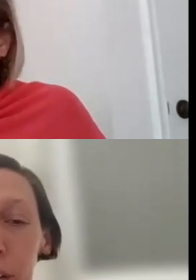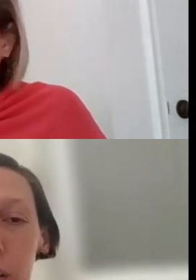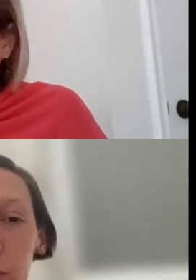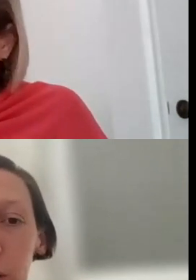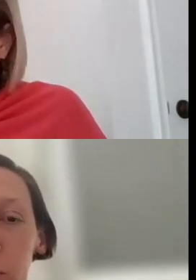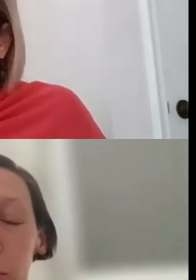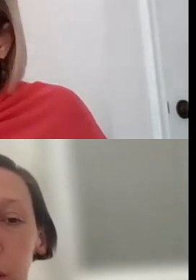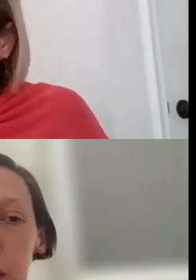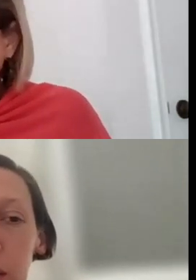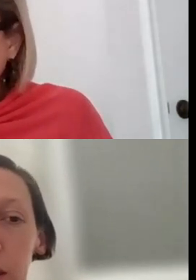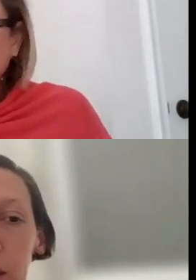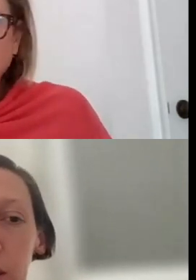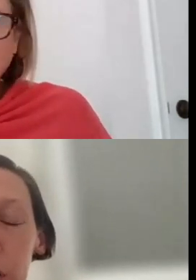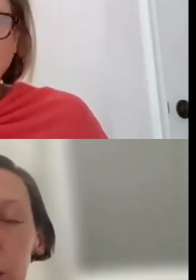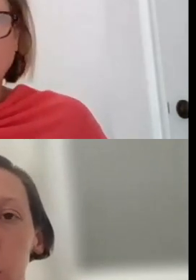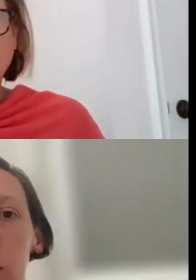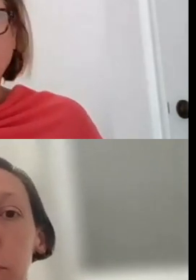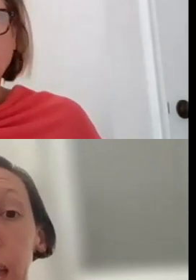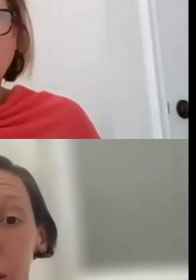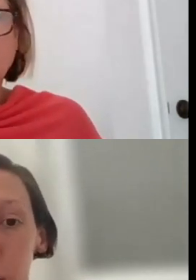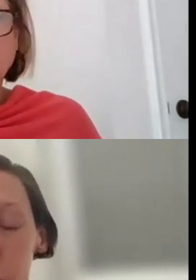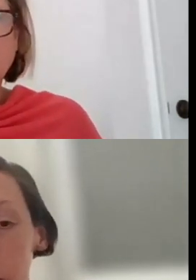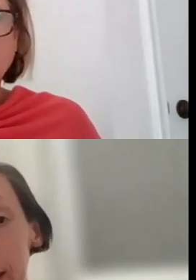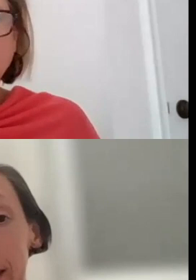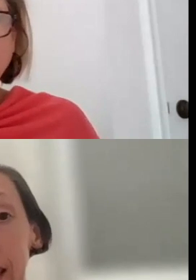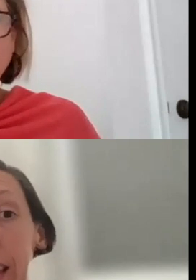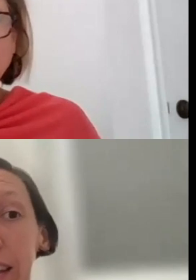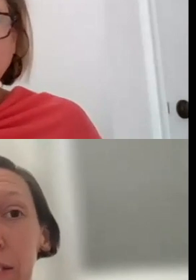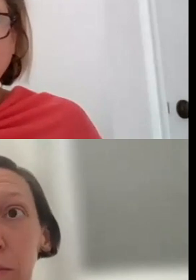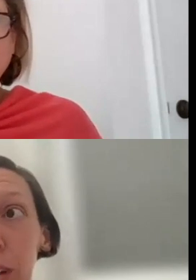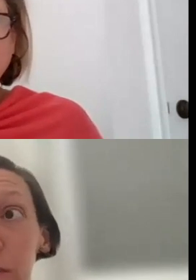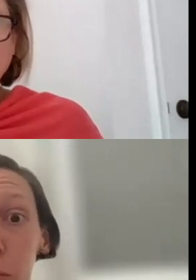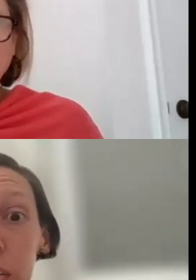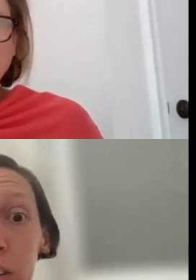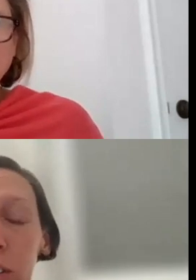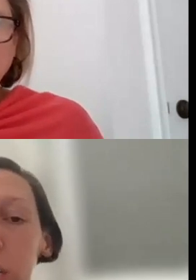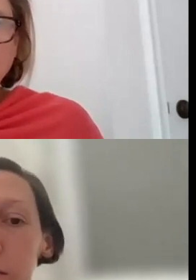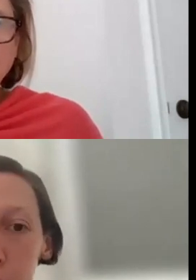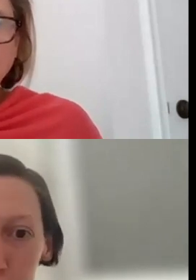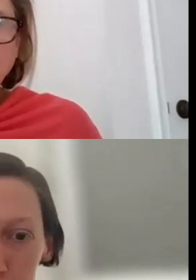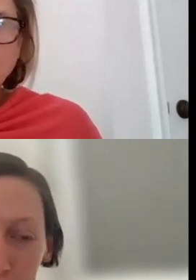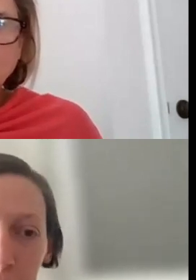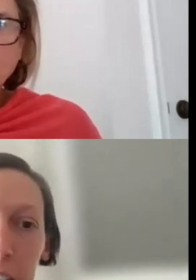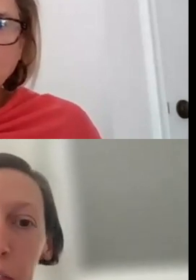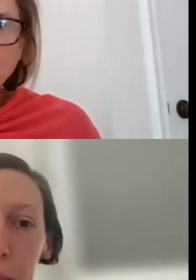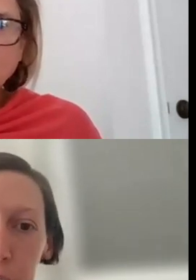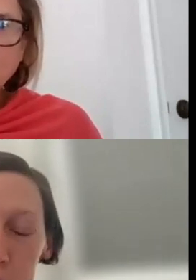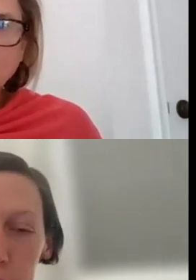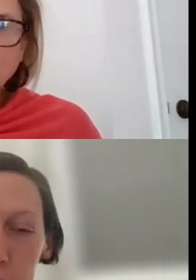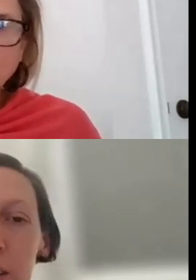APPLICANT ON RECORD WOULD BE THE ORGANIZATION TO MANAGE THOSE FUNDS AND WOULD HAVE TO BE INTEGRALLY INVOLVED IN CARRYING OUT THE PROJECT.